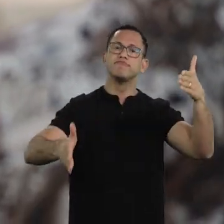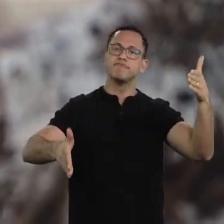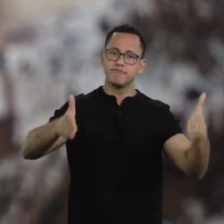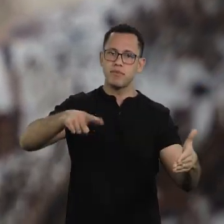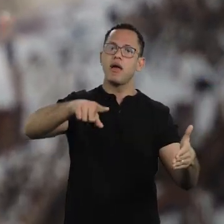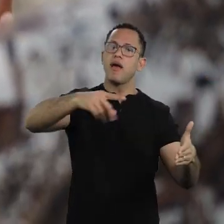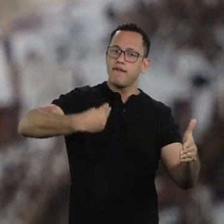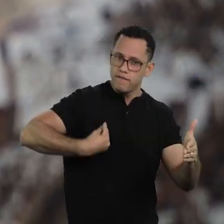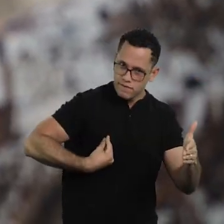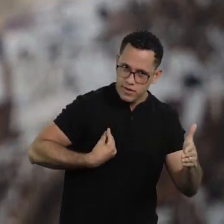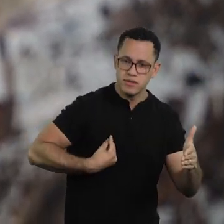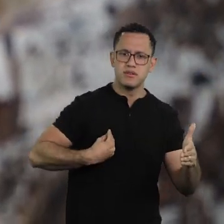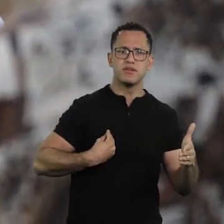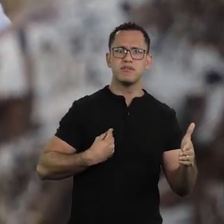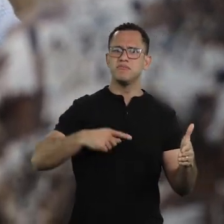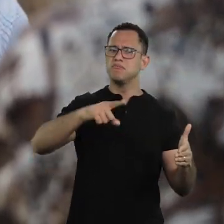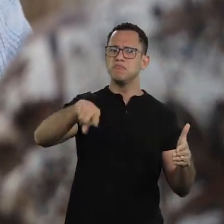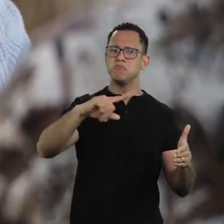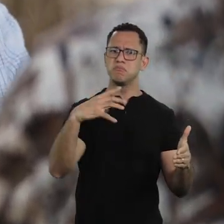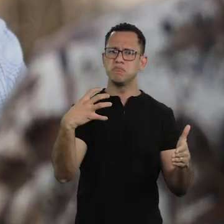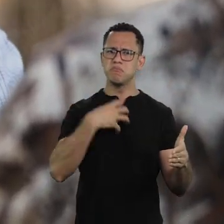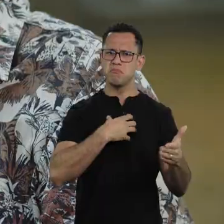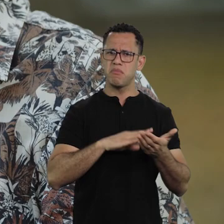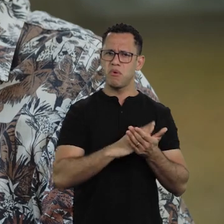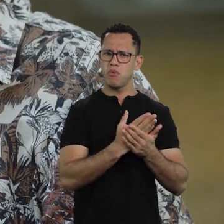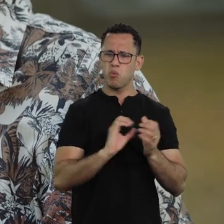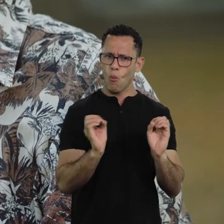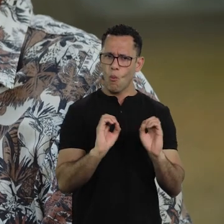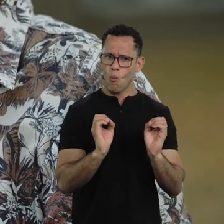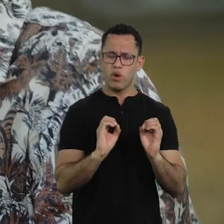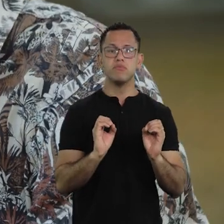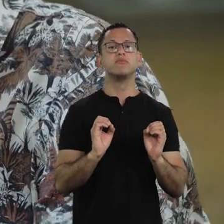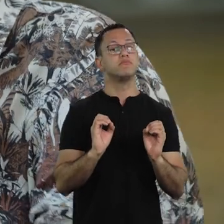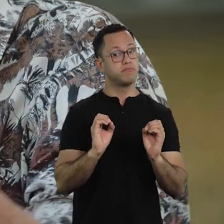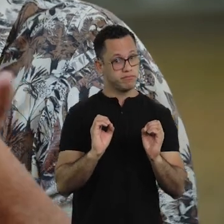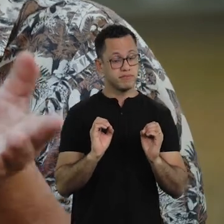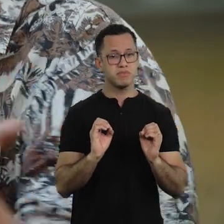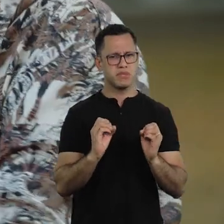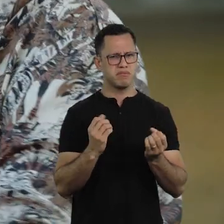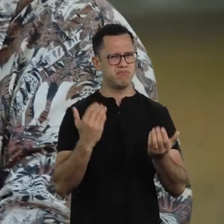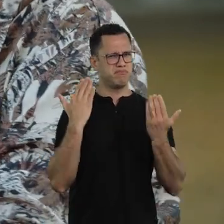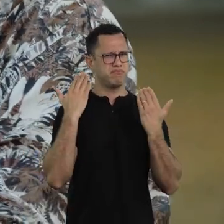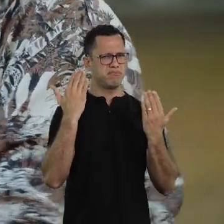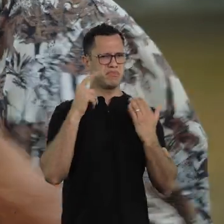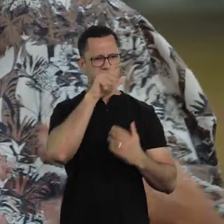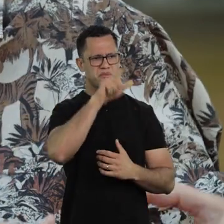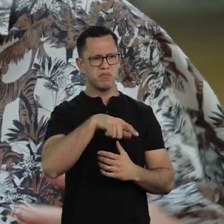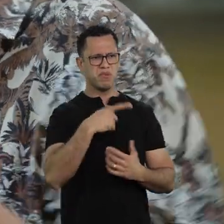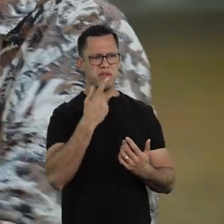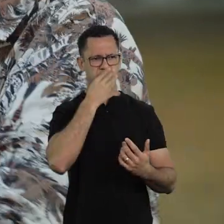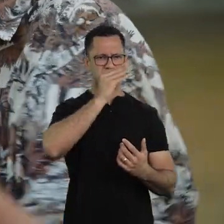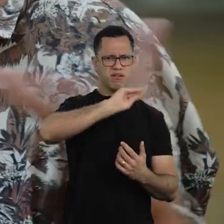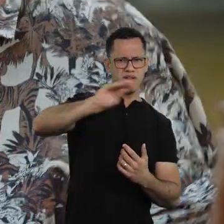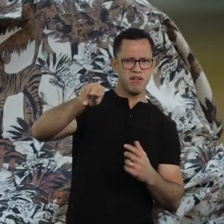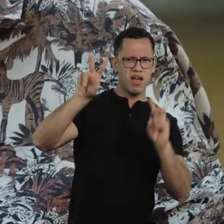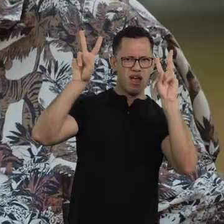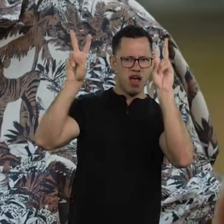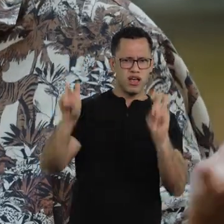how come this time won’t disturb us? We should be suspicious of artists that don’t bring what they are living now, come on…